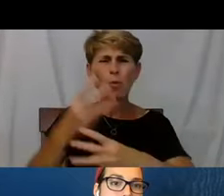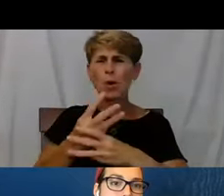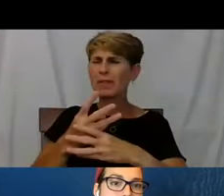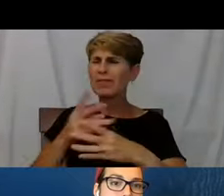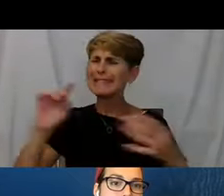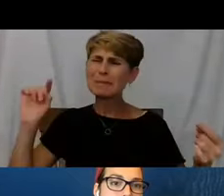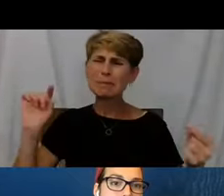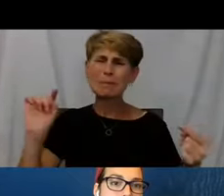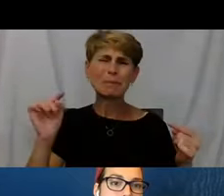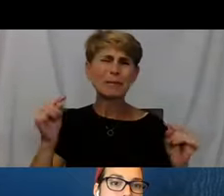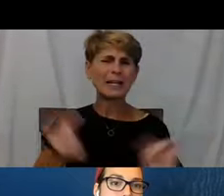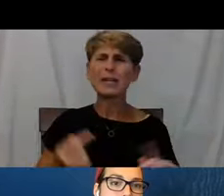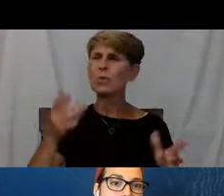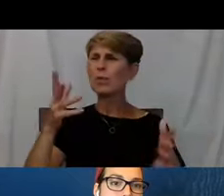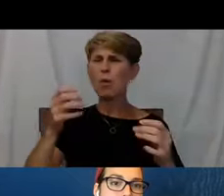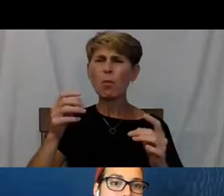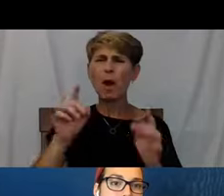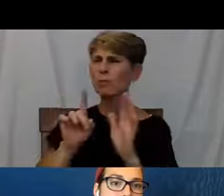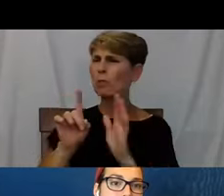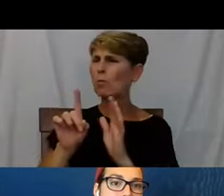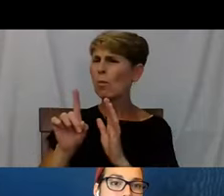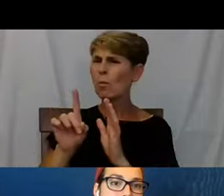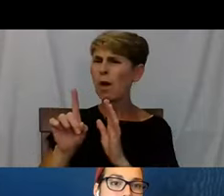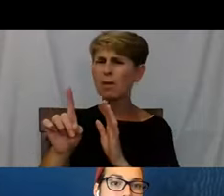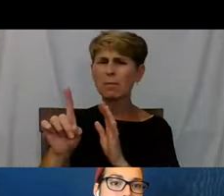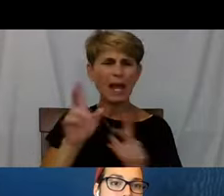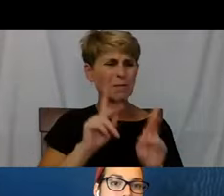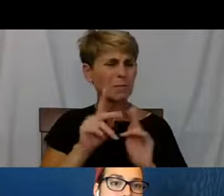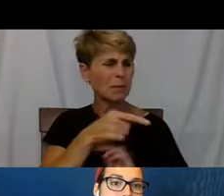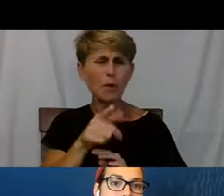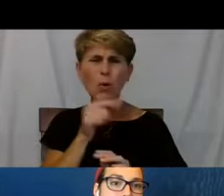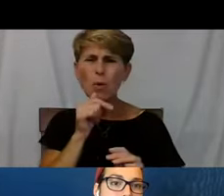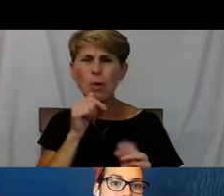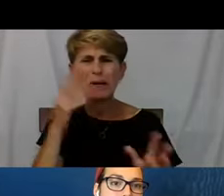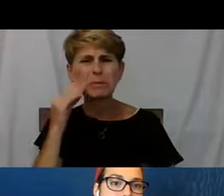who are people and have to shut our eyes.